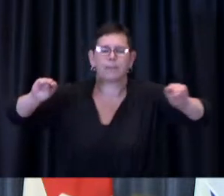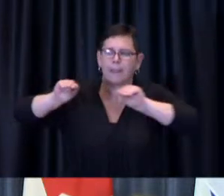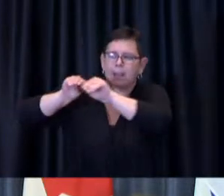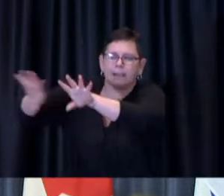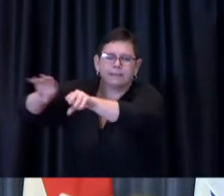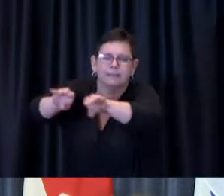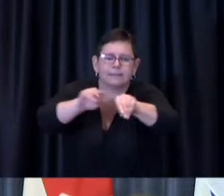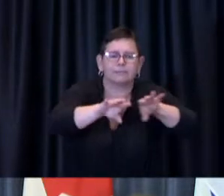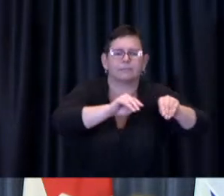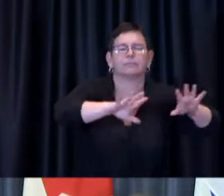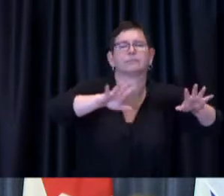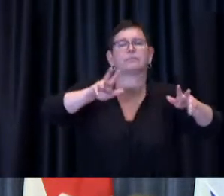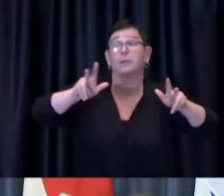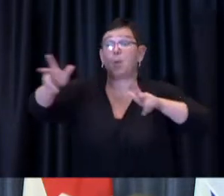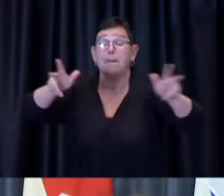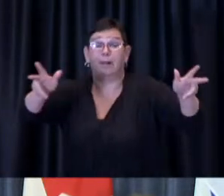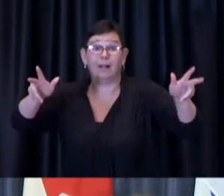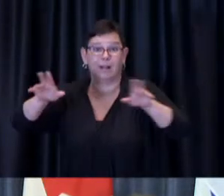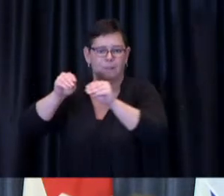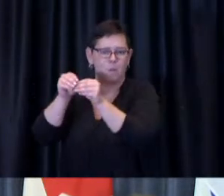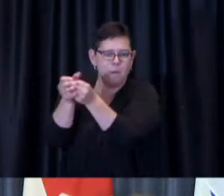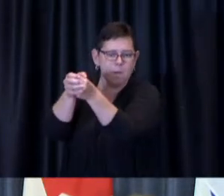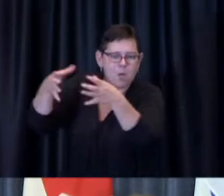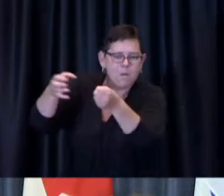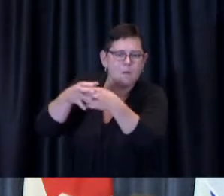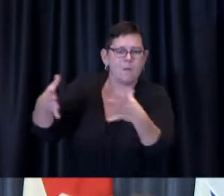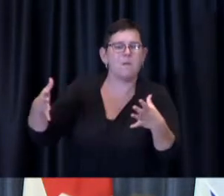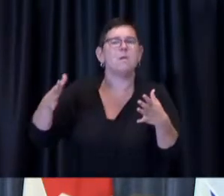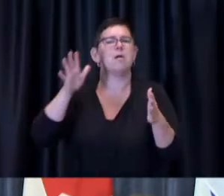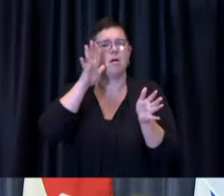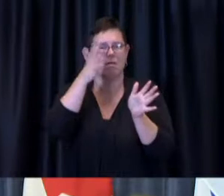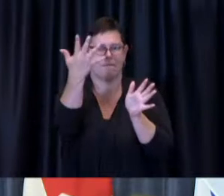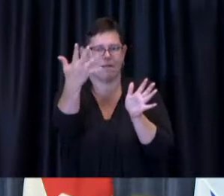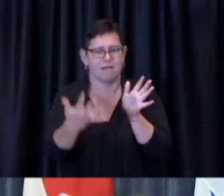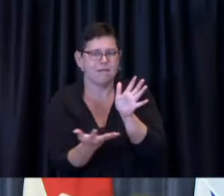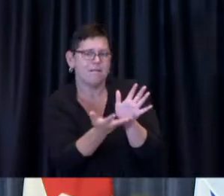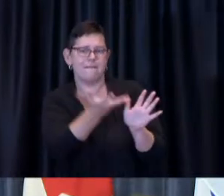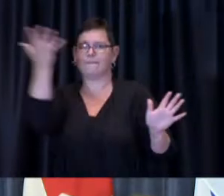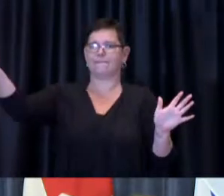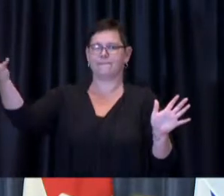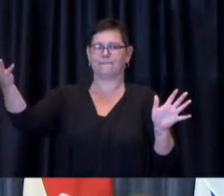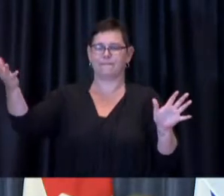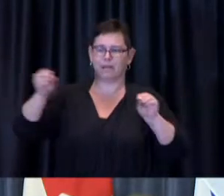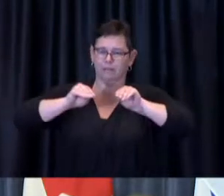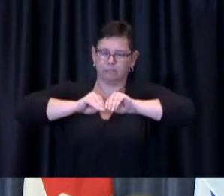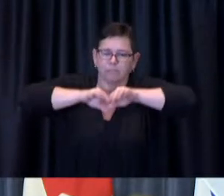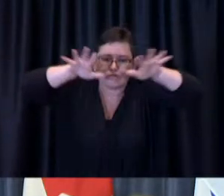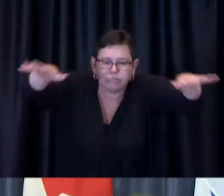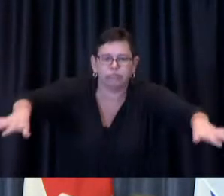that we can deploy by five times as many that allows us to be very nimble and very responsive